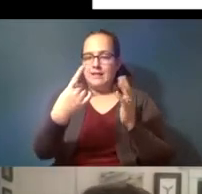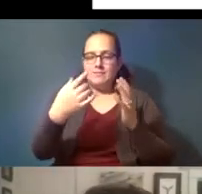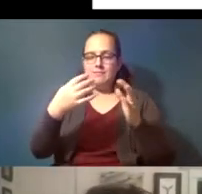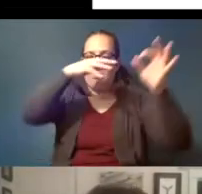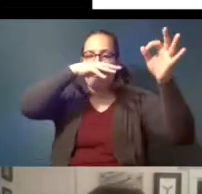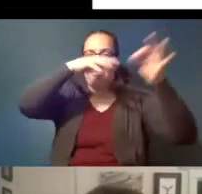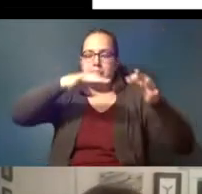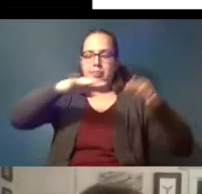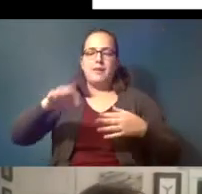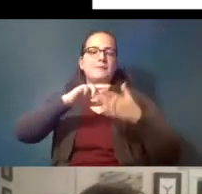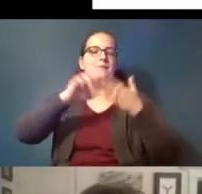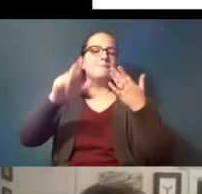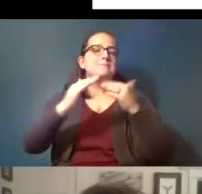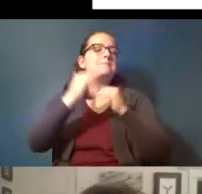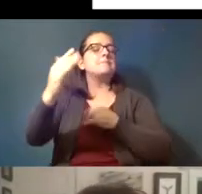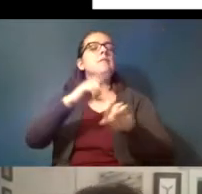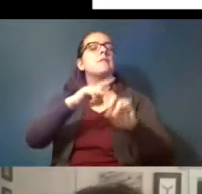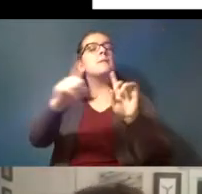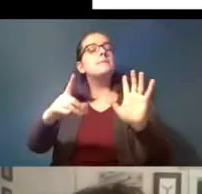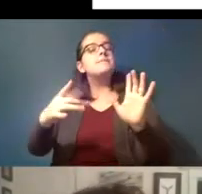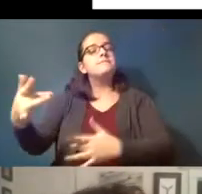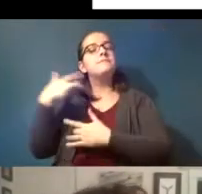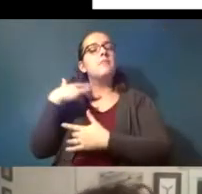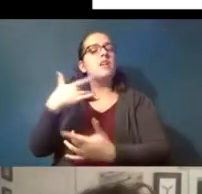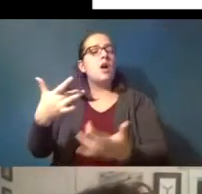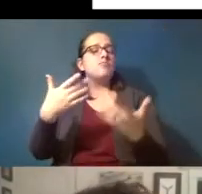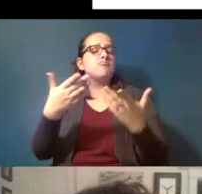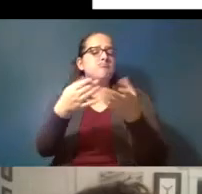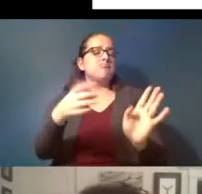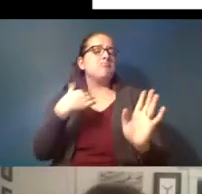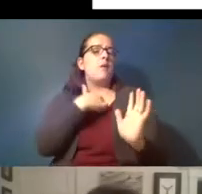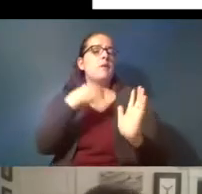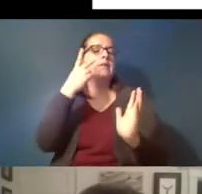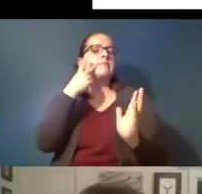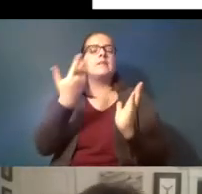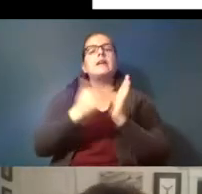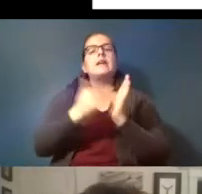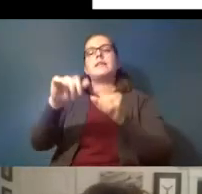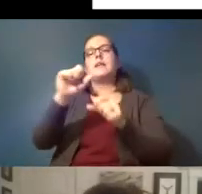but generally what we're seeing and again this is work that's funded by the national science